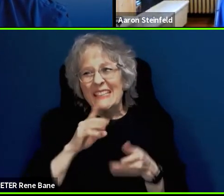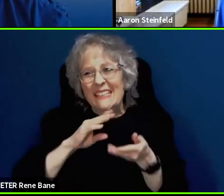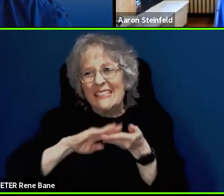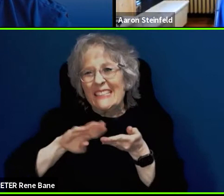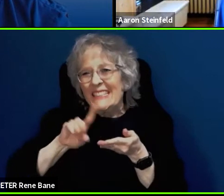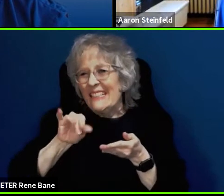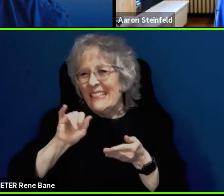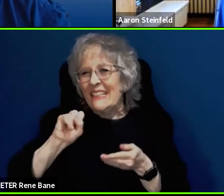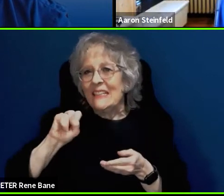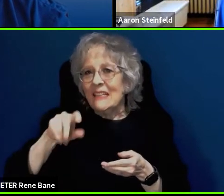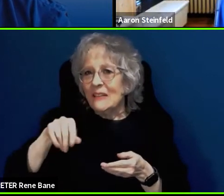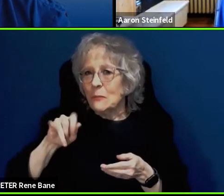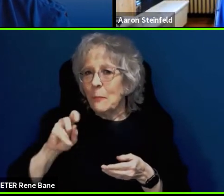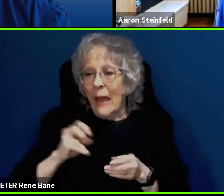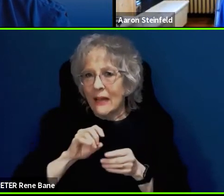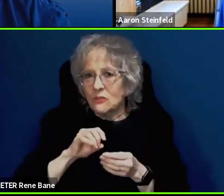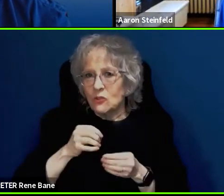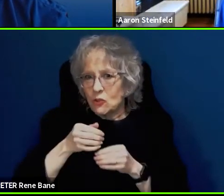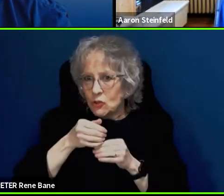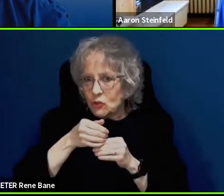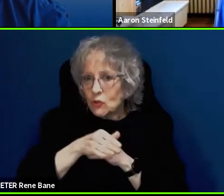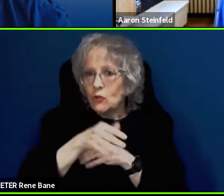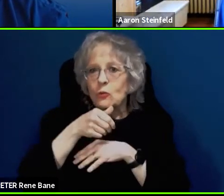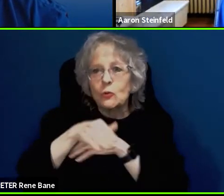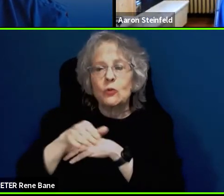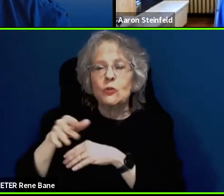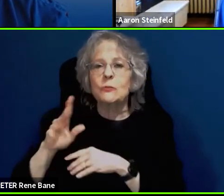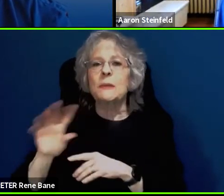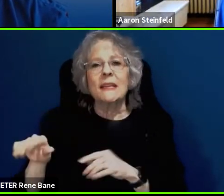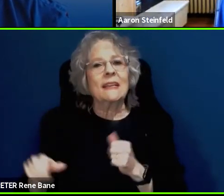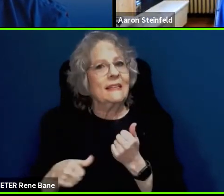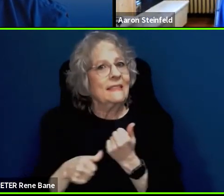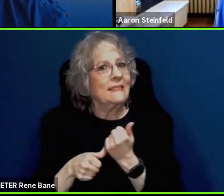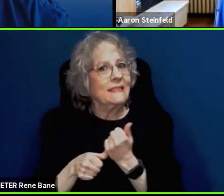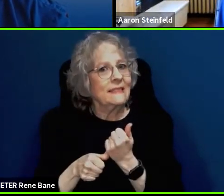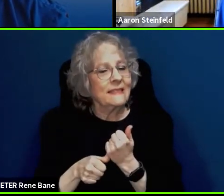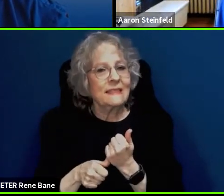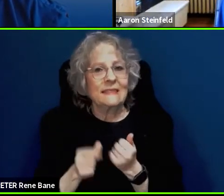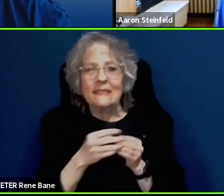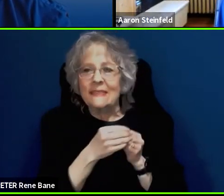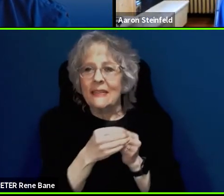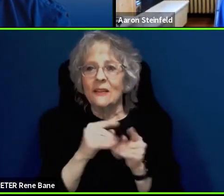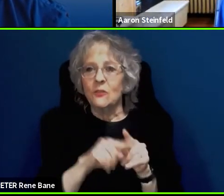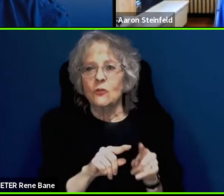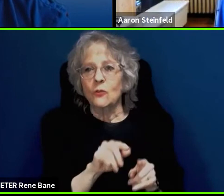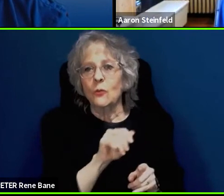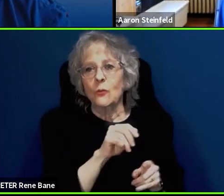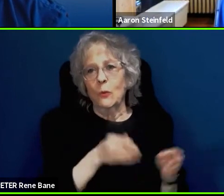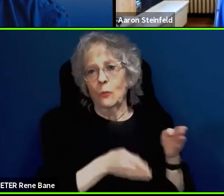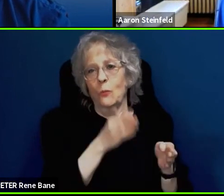will be able to assist and provide guidance to these robotic vehicles from a distance.